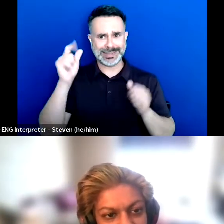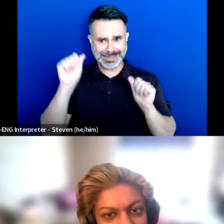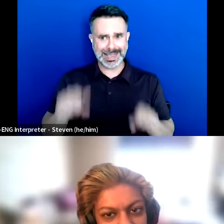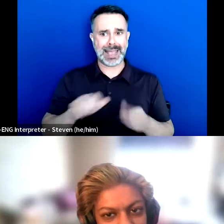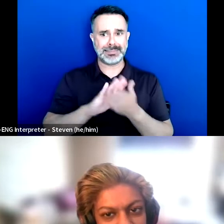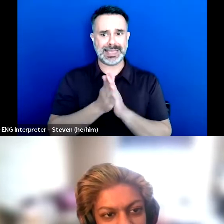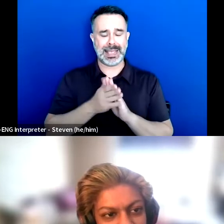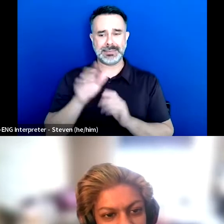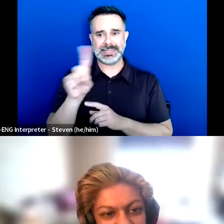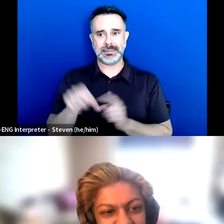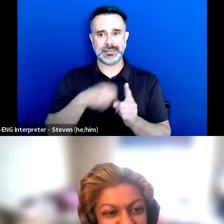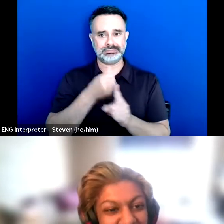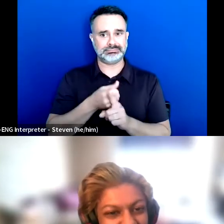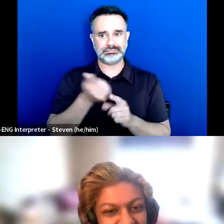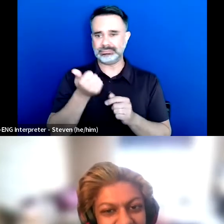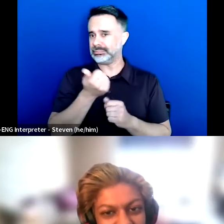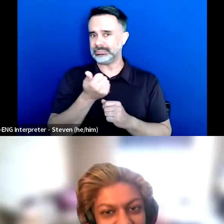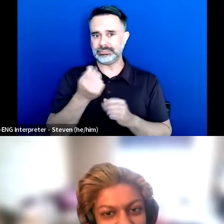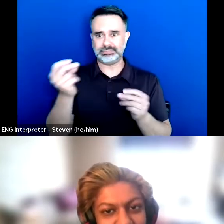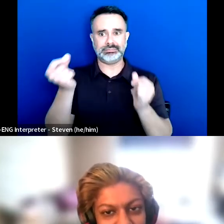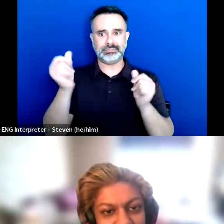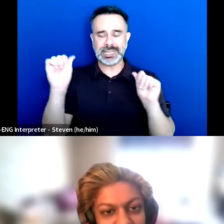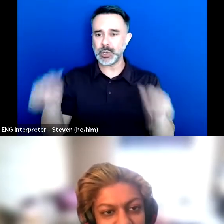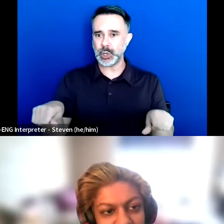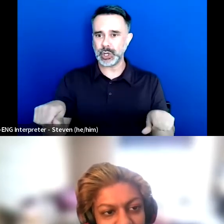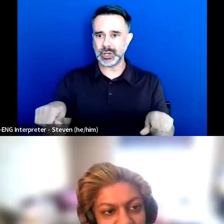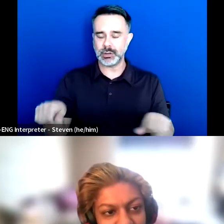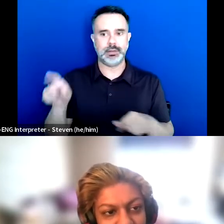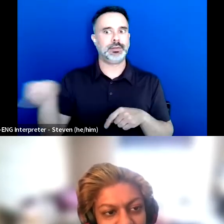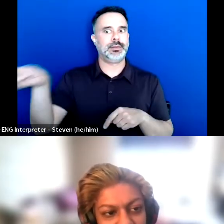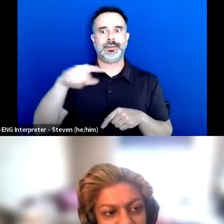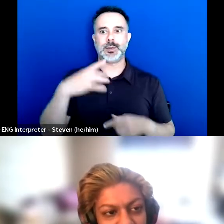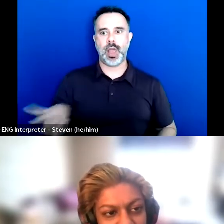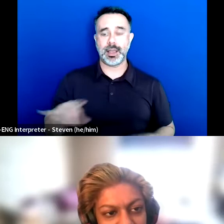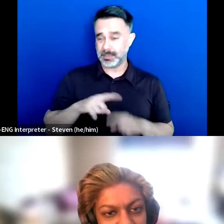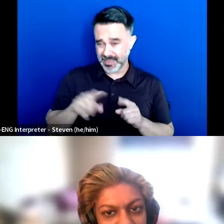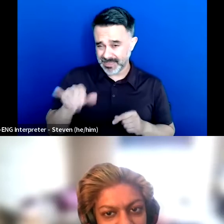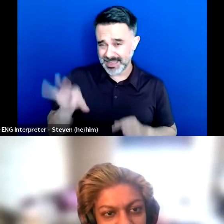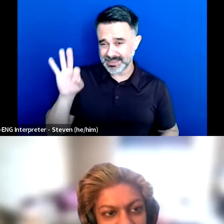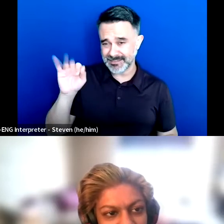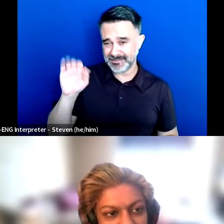But it's just a fact of existing. And so I think that they get a lot more annoyed